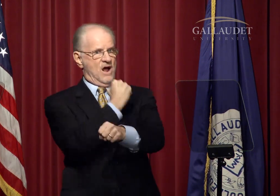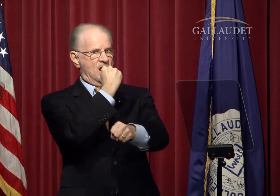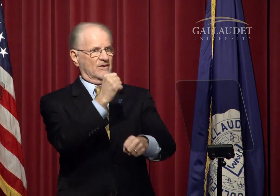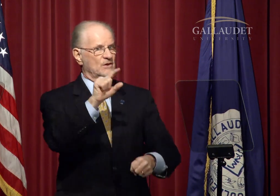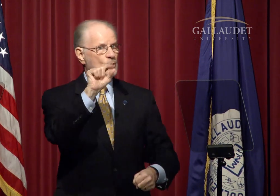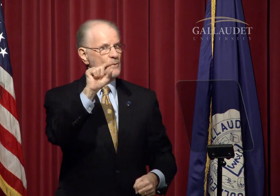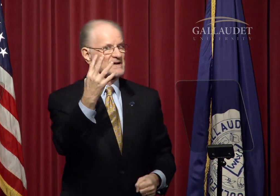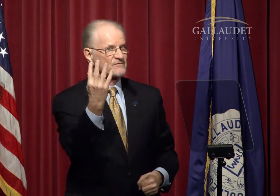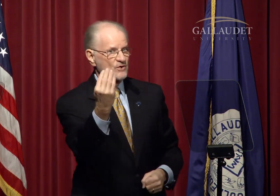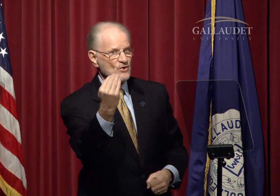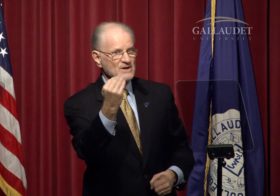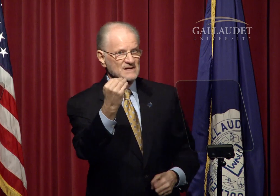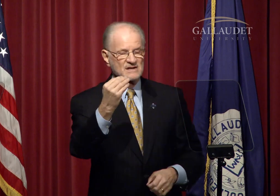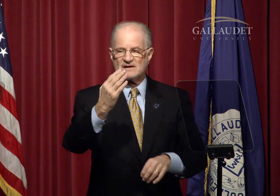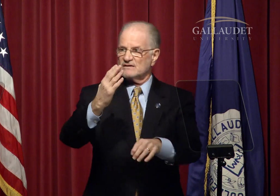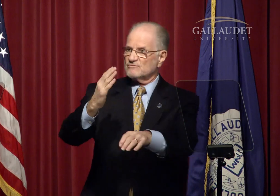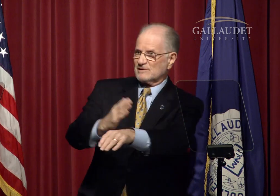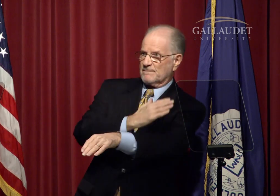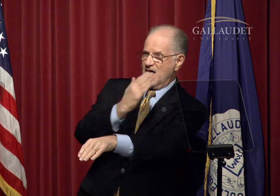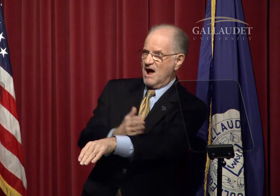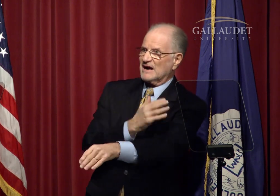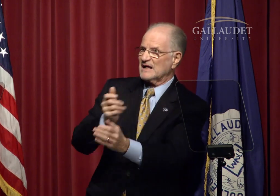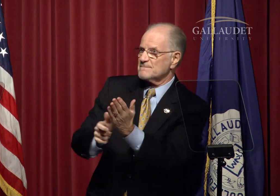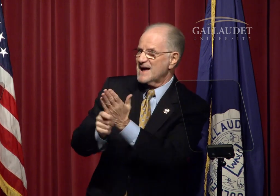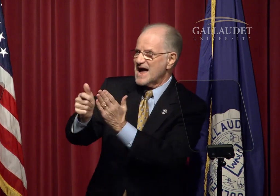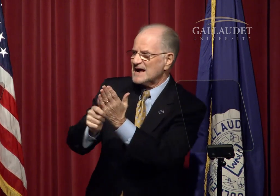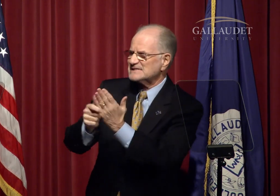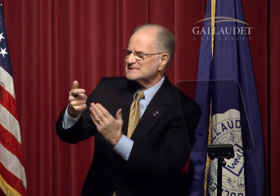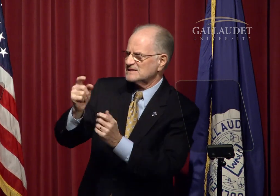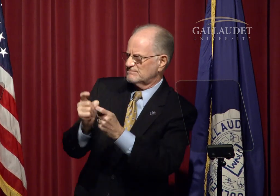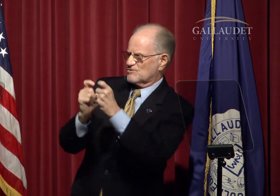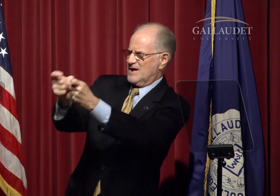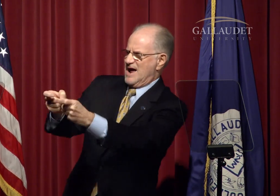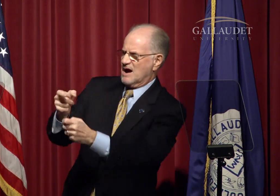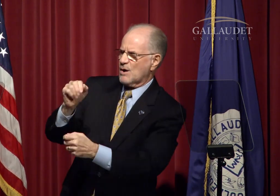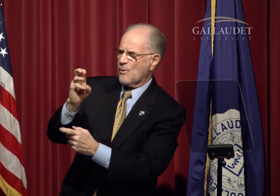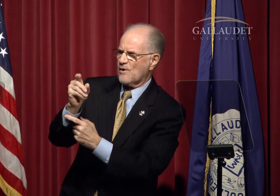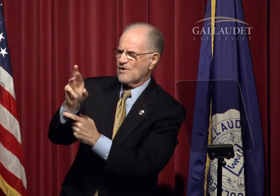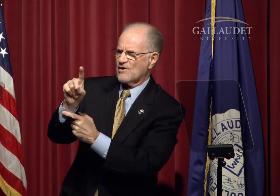as well as a new track and field facility. With these accomplishments,